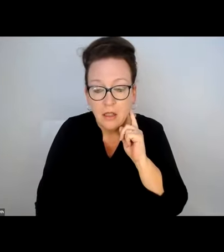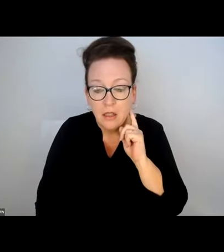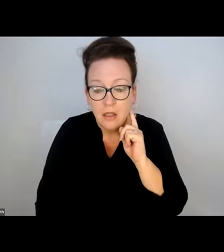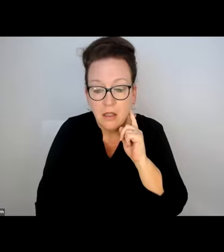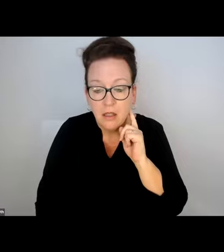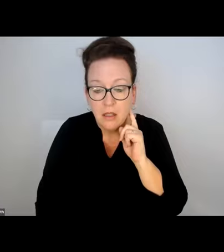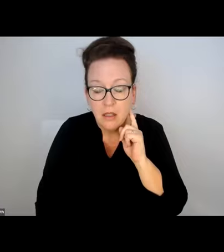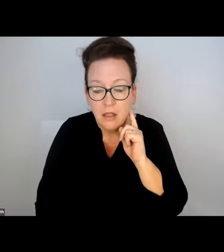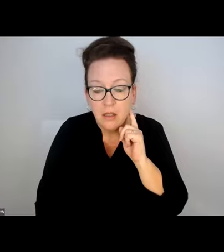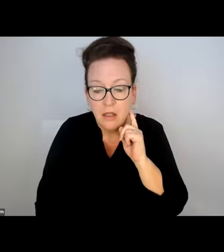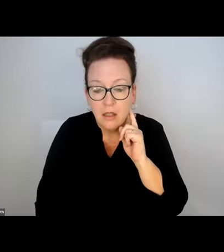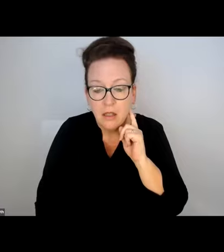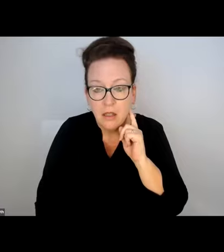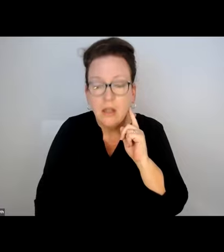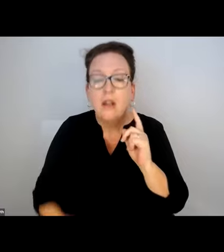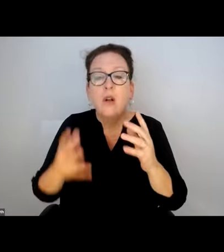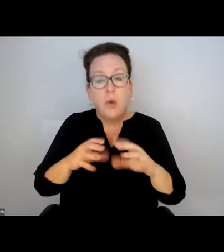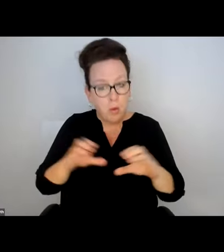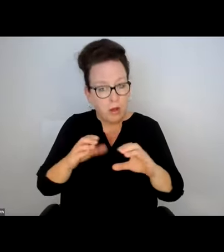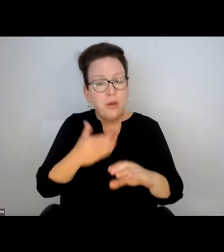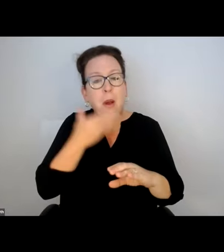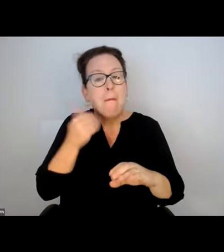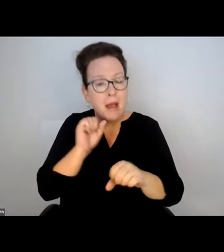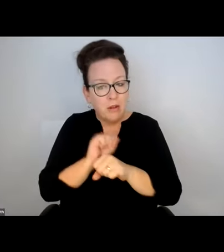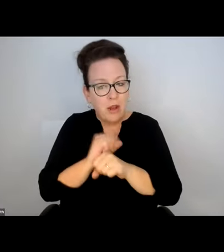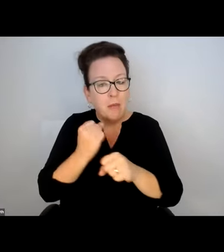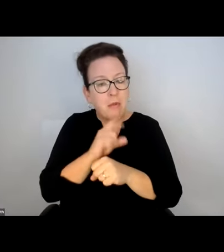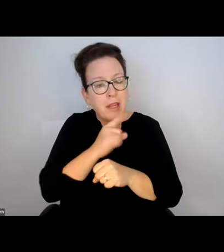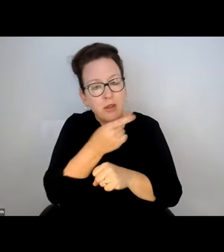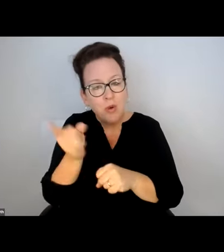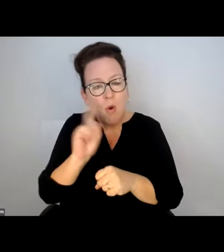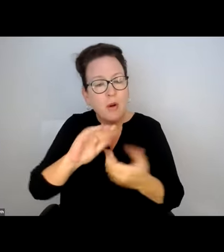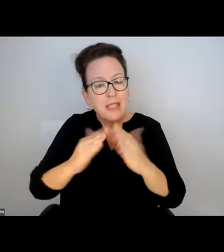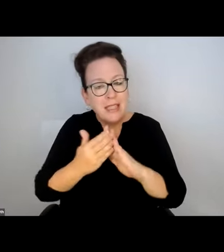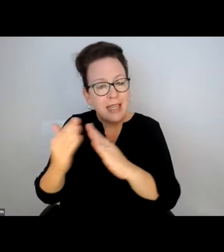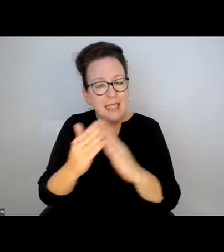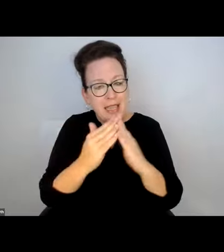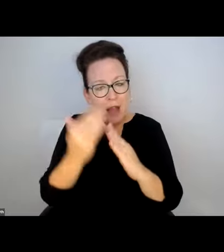NOT OURS, AS THE GENERAL MANAGER SAID, I THINK WE WANT TO DO A